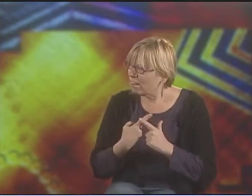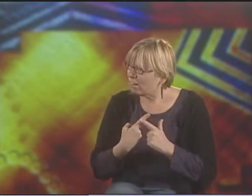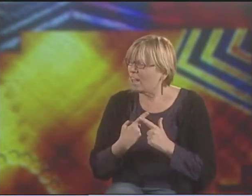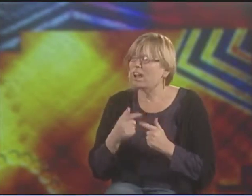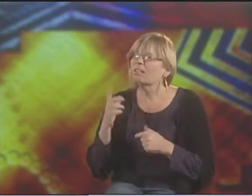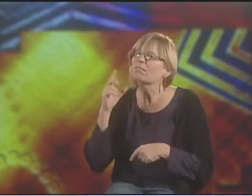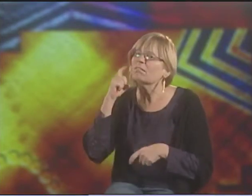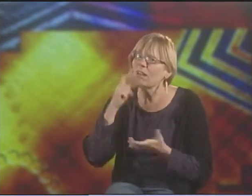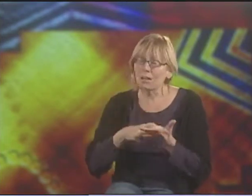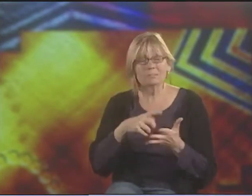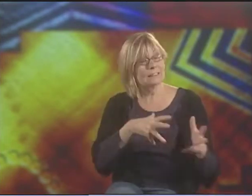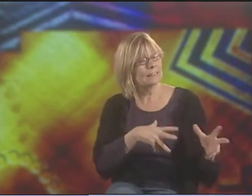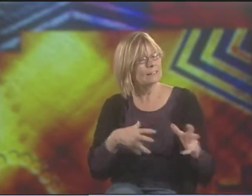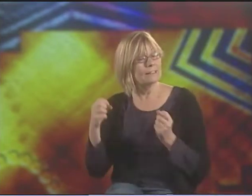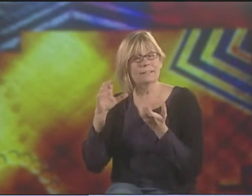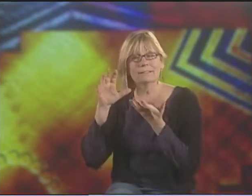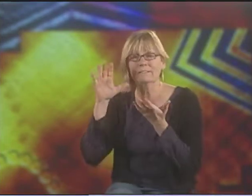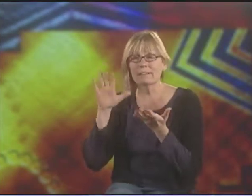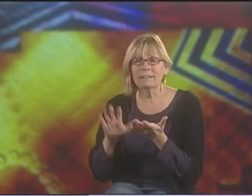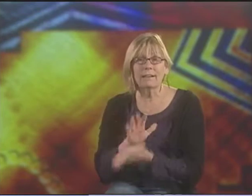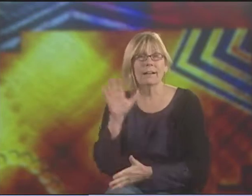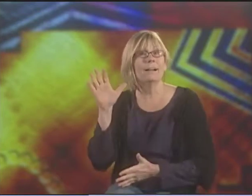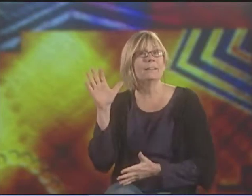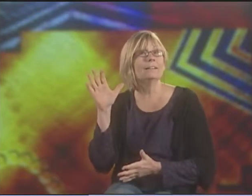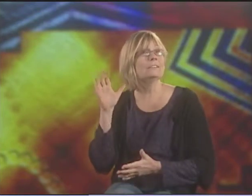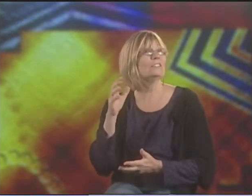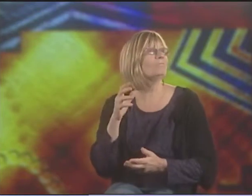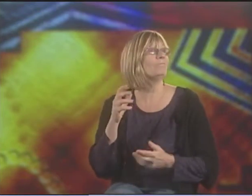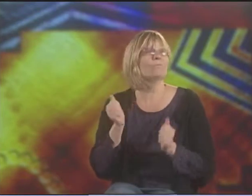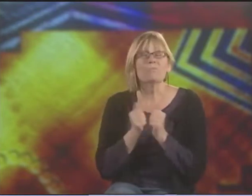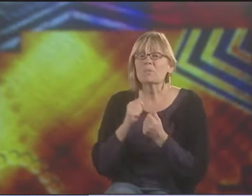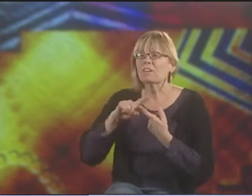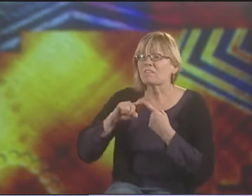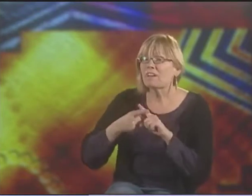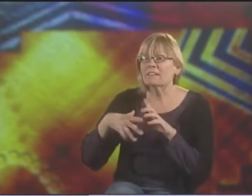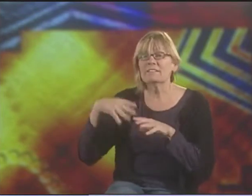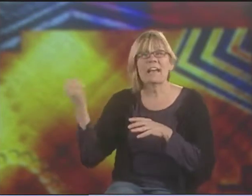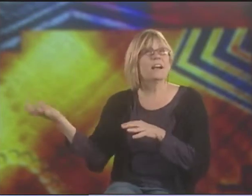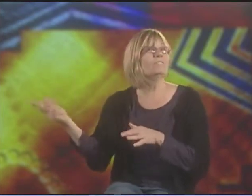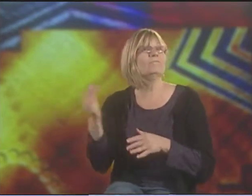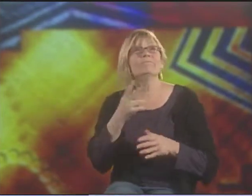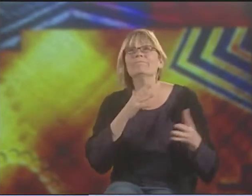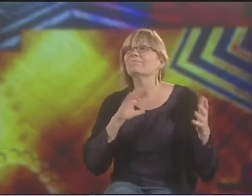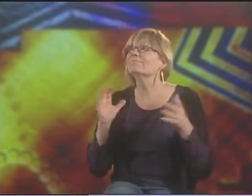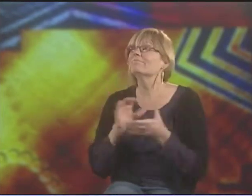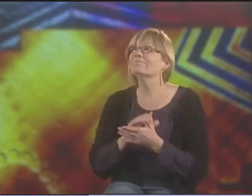THEY COULDN'T TALK. THEY COULDN'T COMMUNICATE. AND THEN WHEN THEY GRADUATE COLLEGE, THIS PERSON'S OUT WITH THEIR FRIENDS,